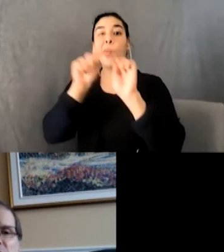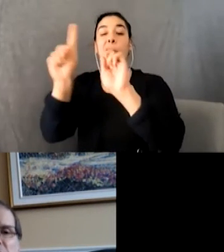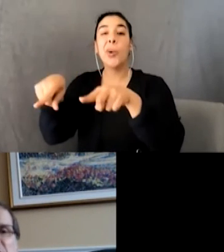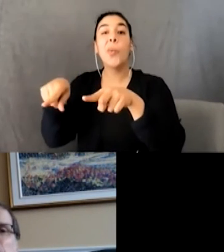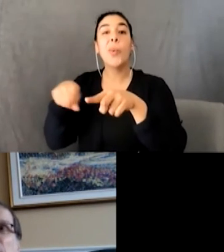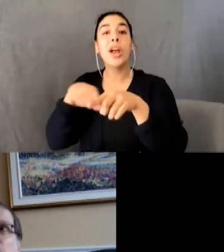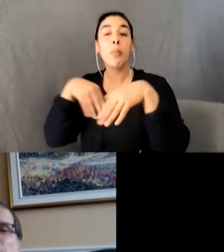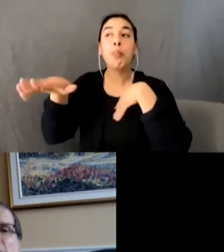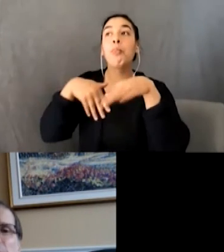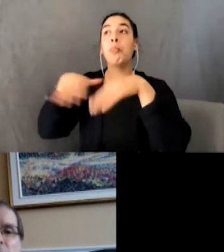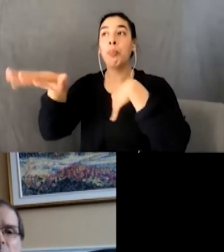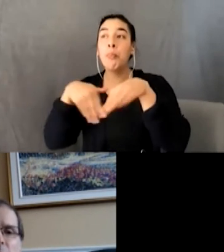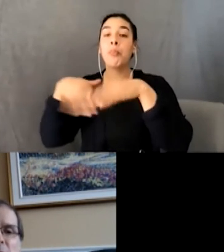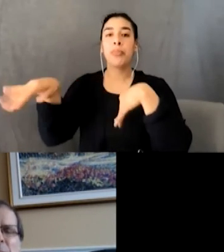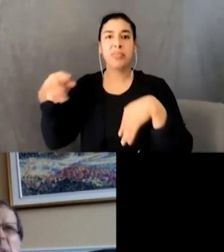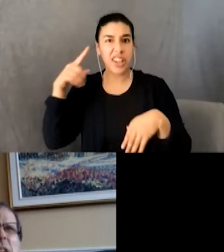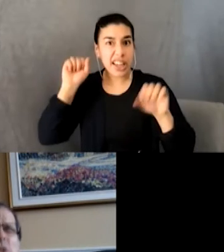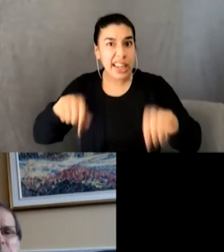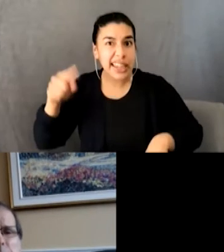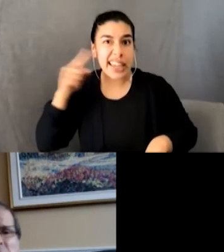like the boys are warming up.” My eardrums are bleeding.